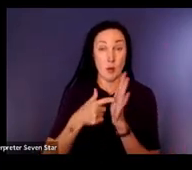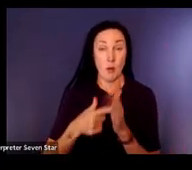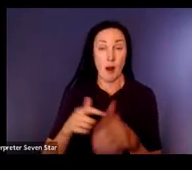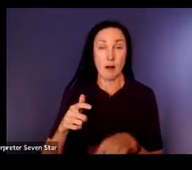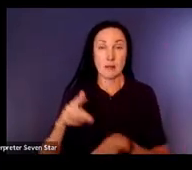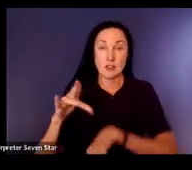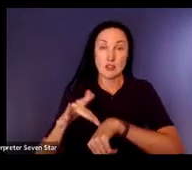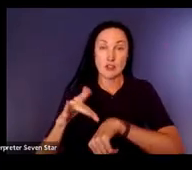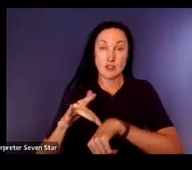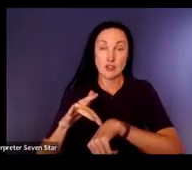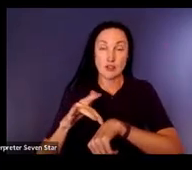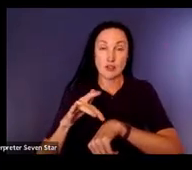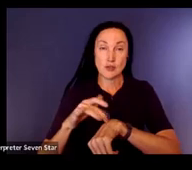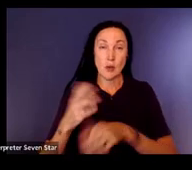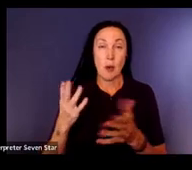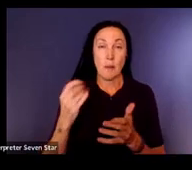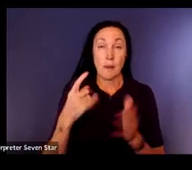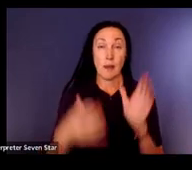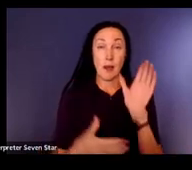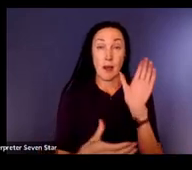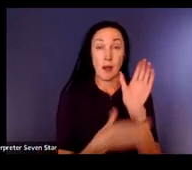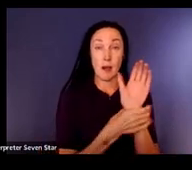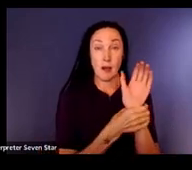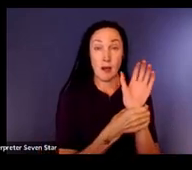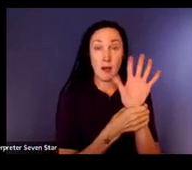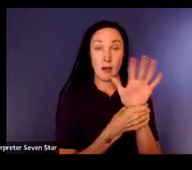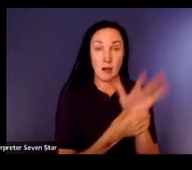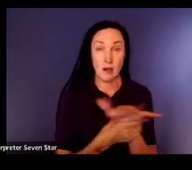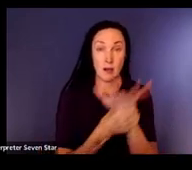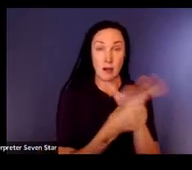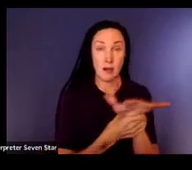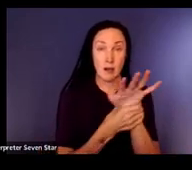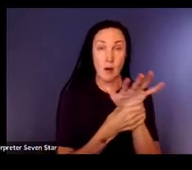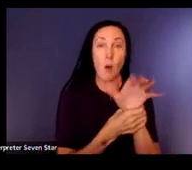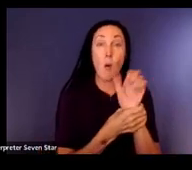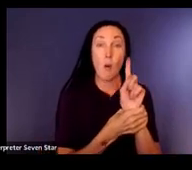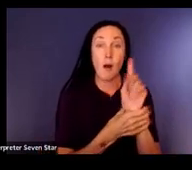the wrist of somebody who's signing to help them with visual tracking or does their hand need to